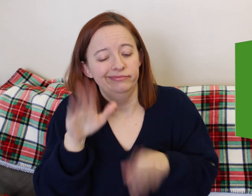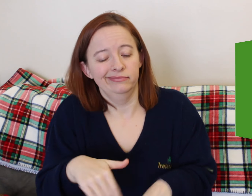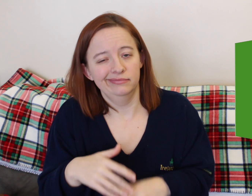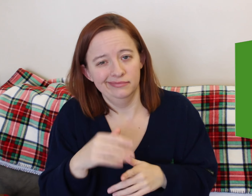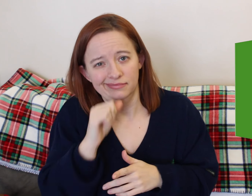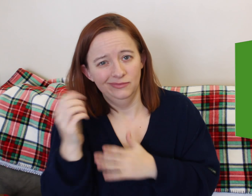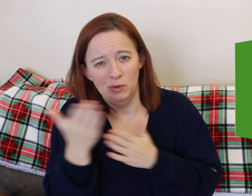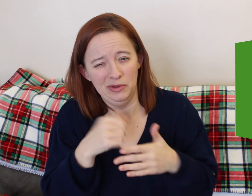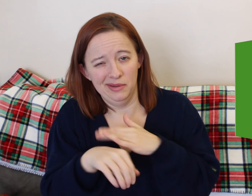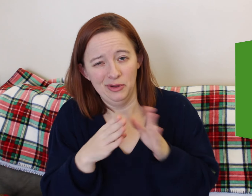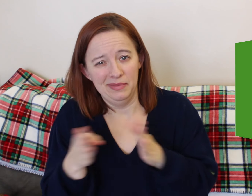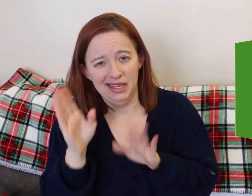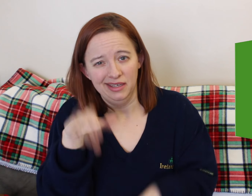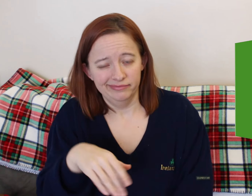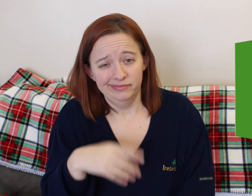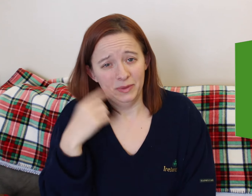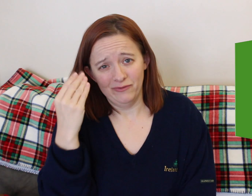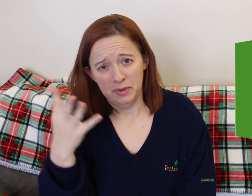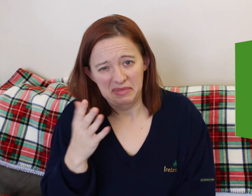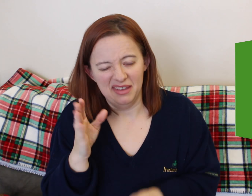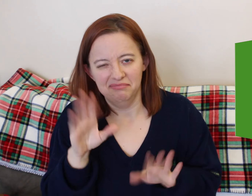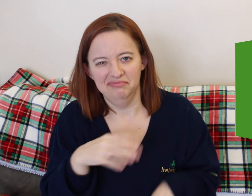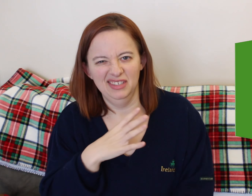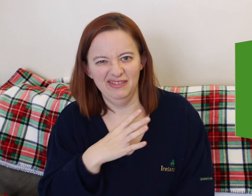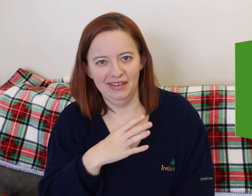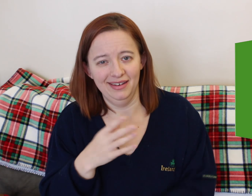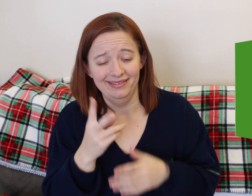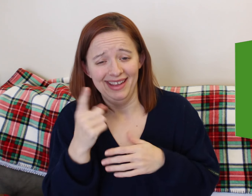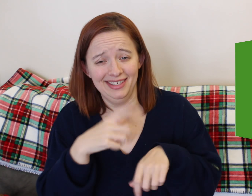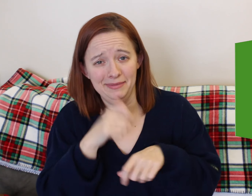You don't have to bring a birth plan if you don't need to. Our birth plan pretty much went out the window.